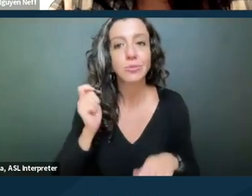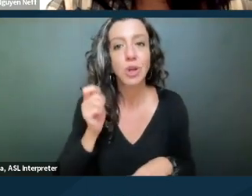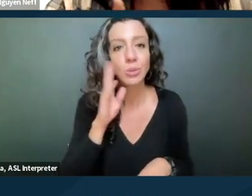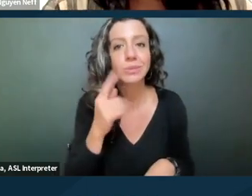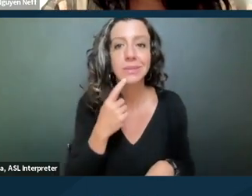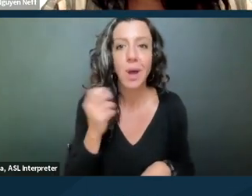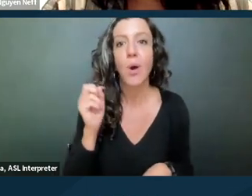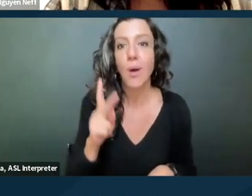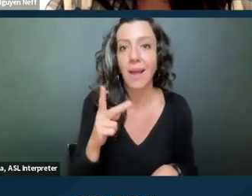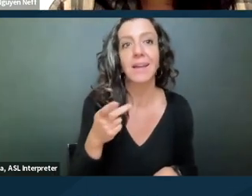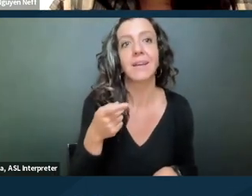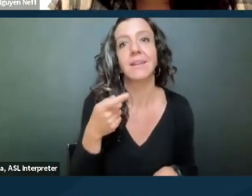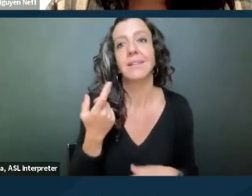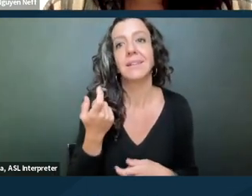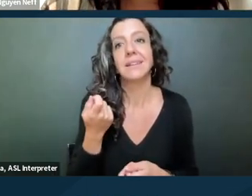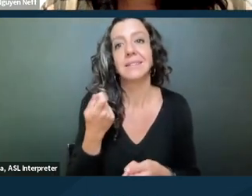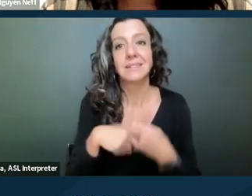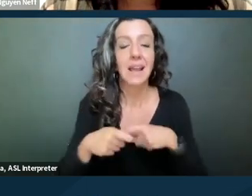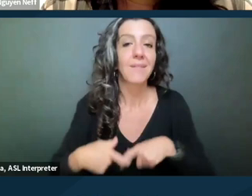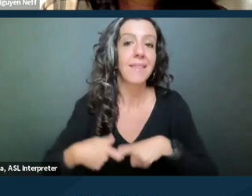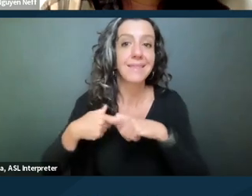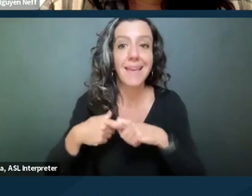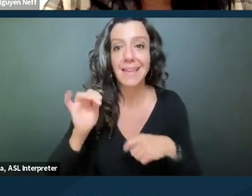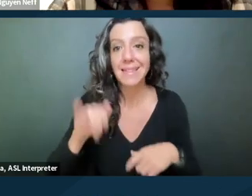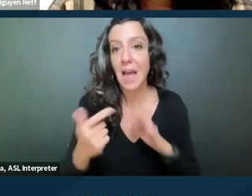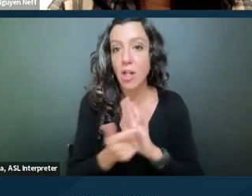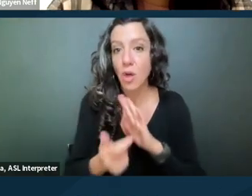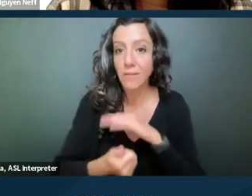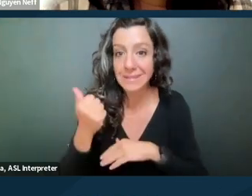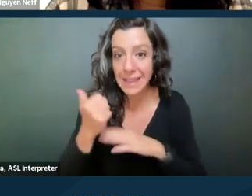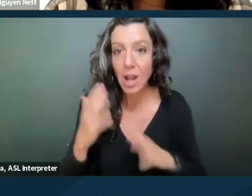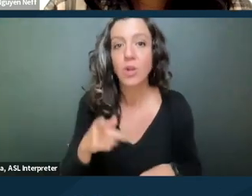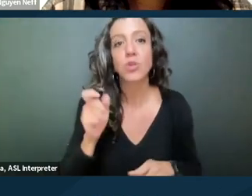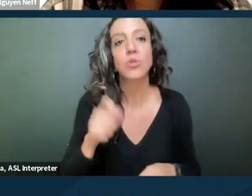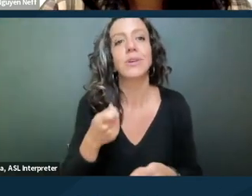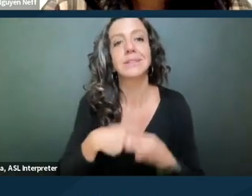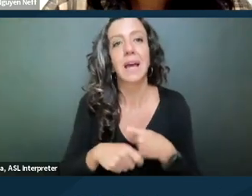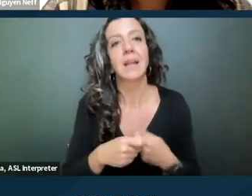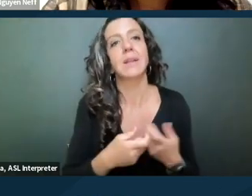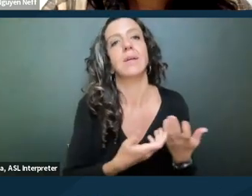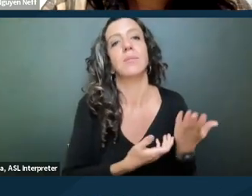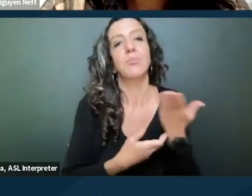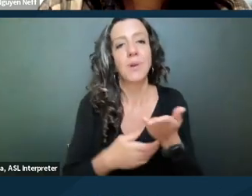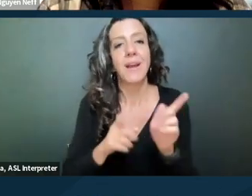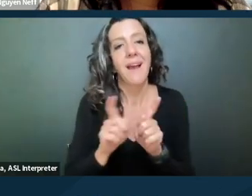instead of bringing, you know, staying the unlawful detainer, you can bring this as an affirmative defense and litigate it that way.